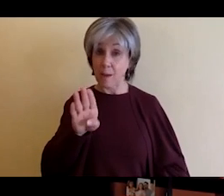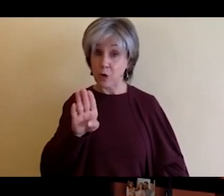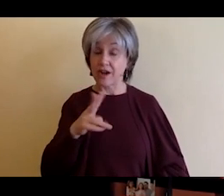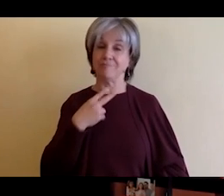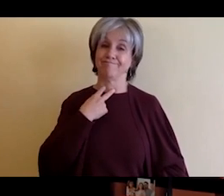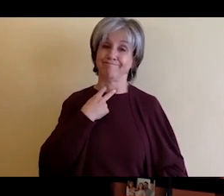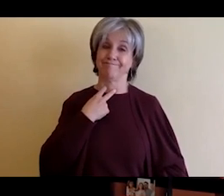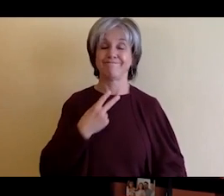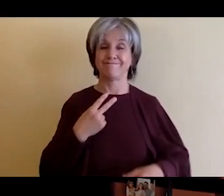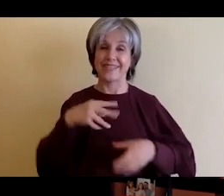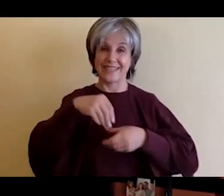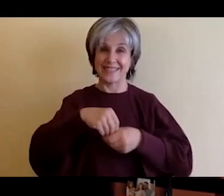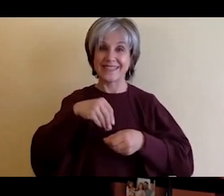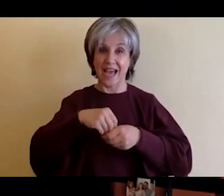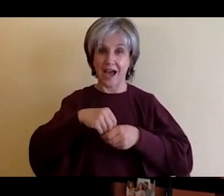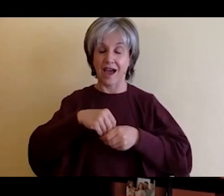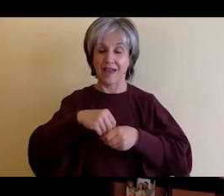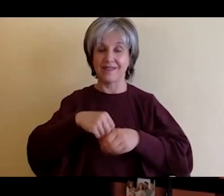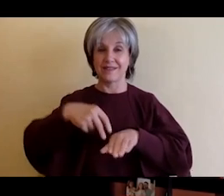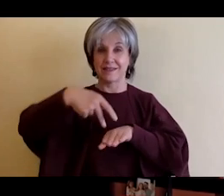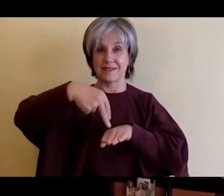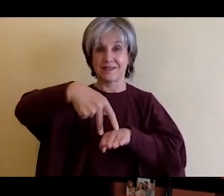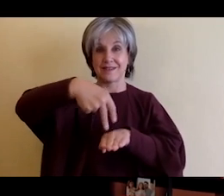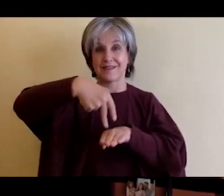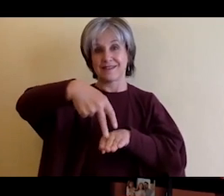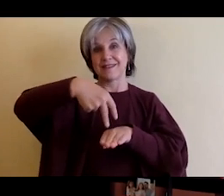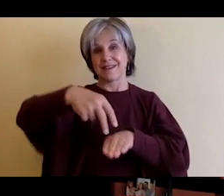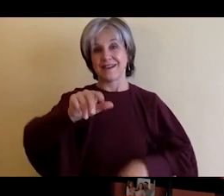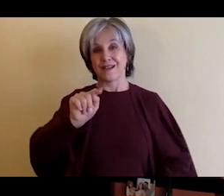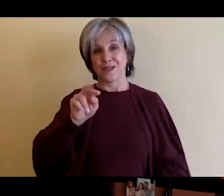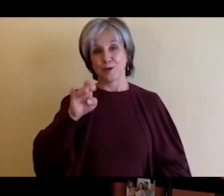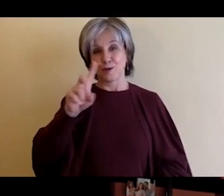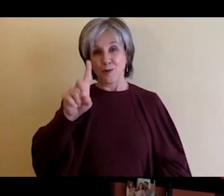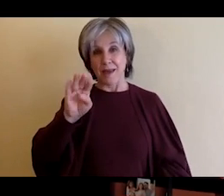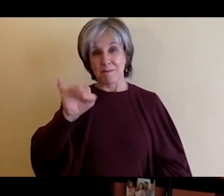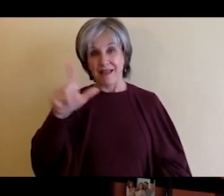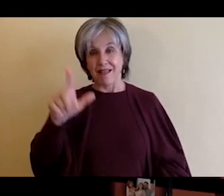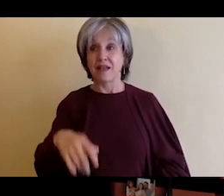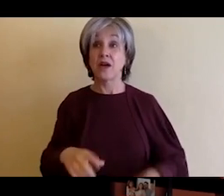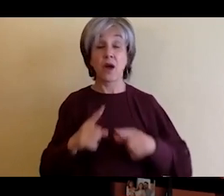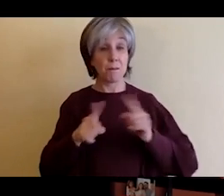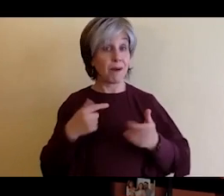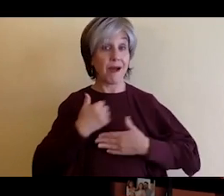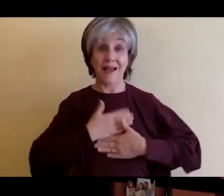enjoyable, right? The weather in Rochester is really nice and I do enjoy this the heat that we have right now. And then